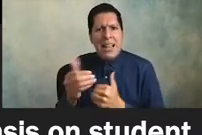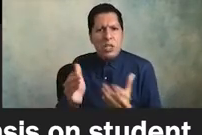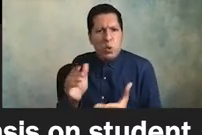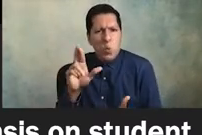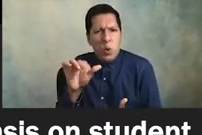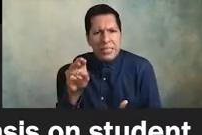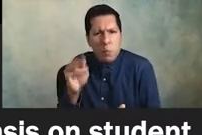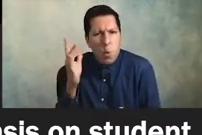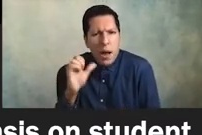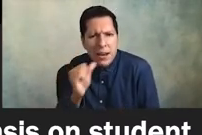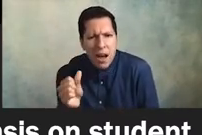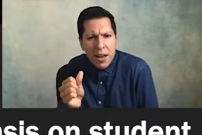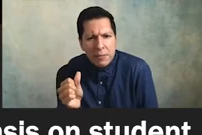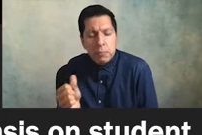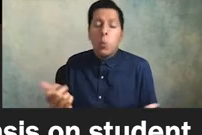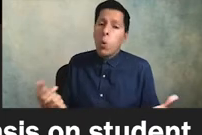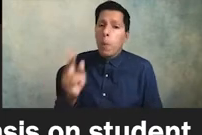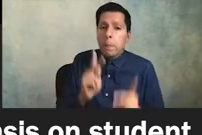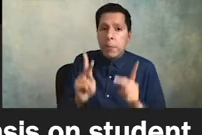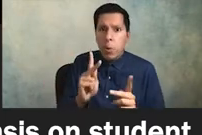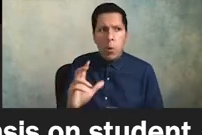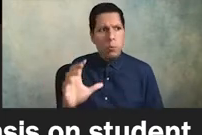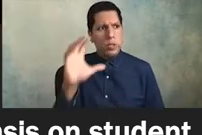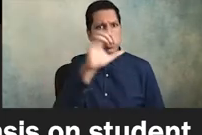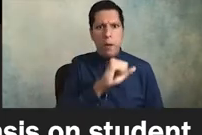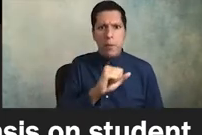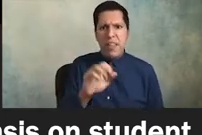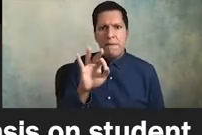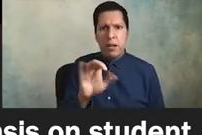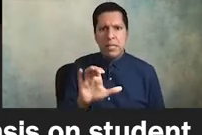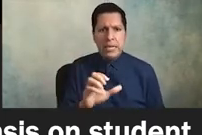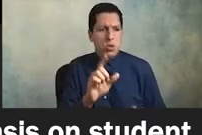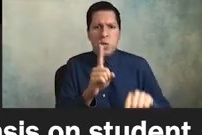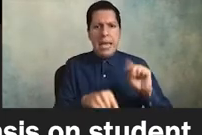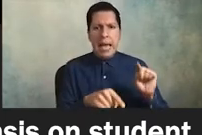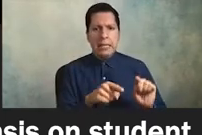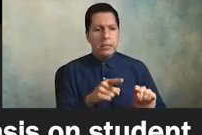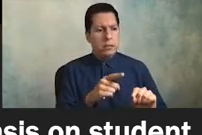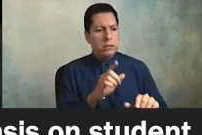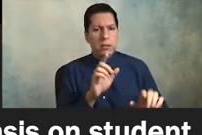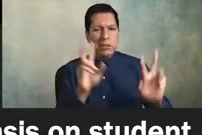there is a presumption that the faculty is untouchable because of our academic freedom